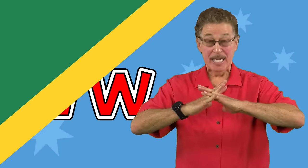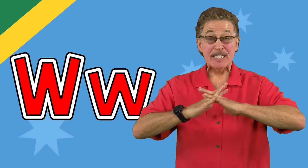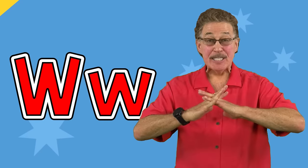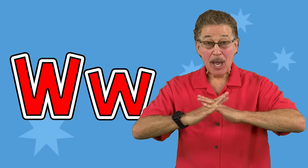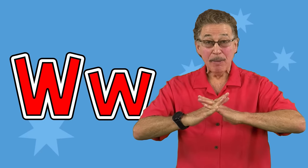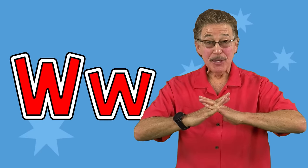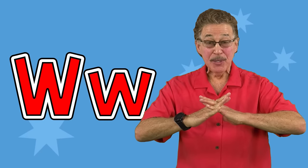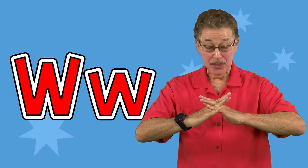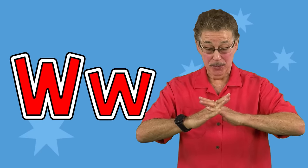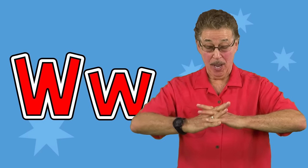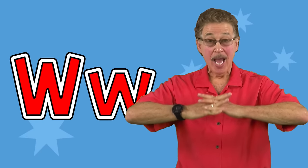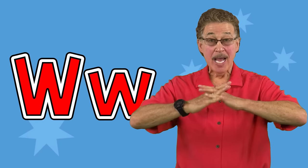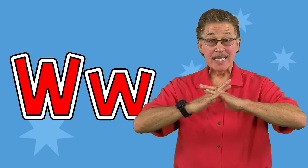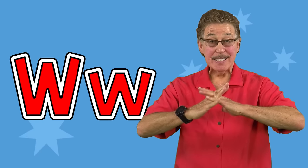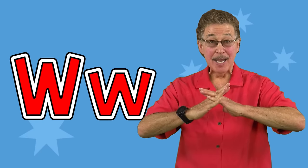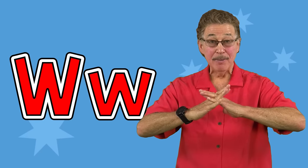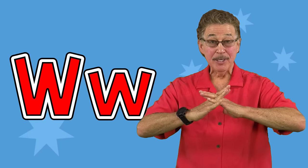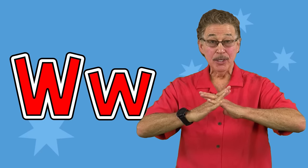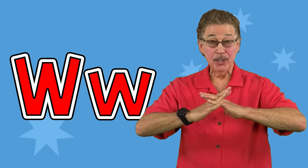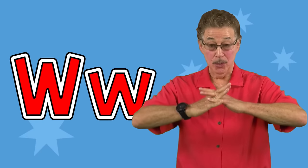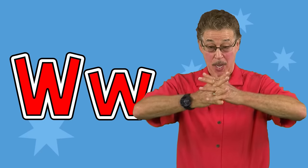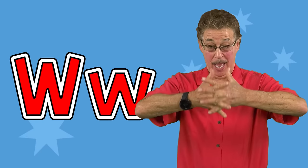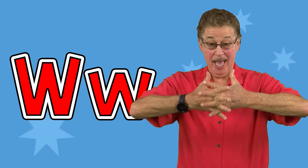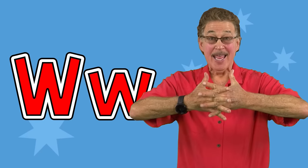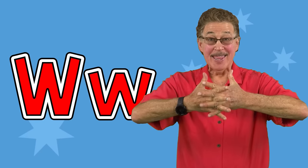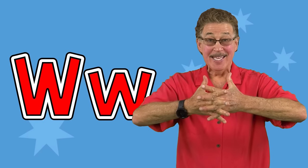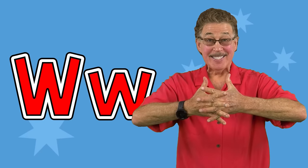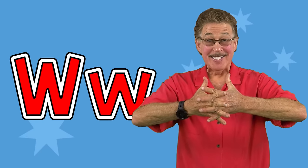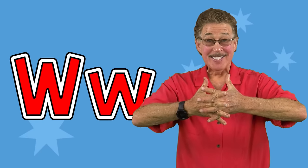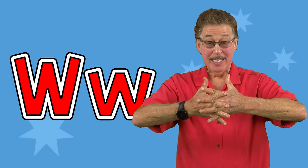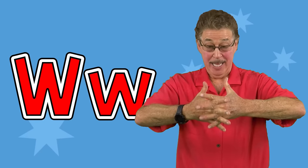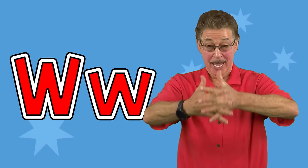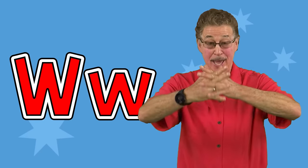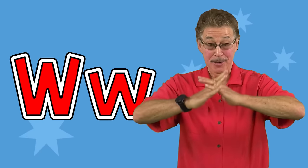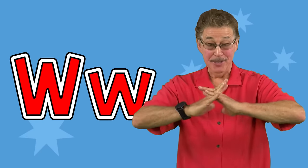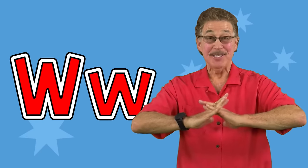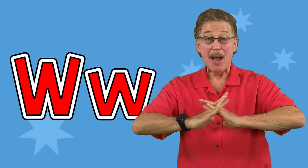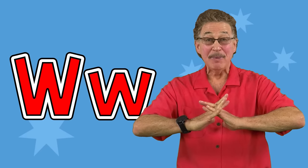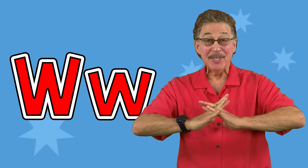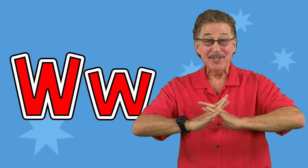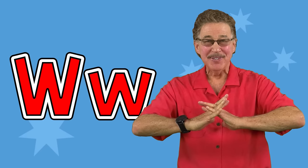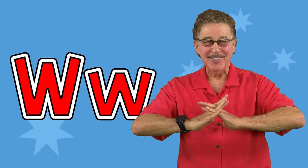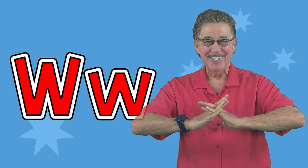W, w, this is the letter w